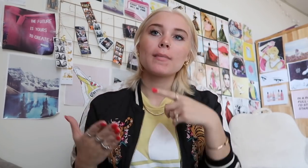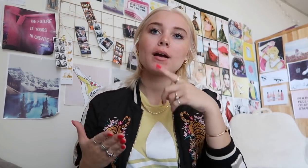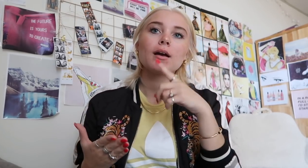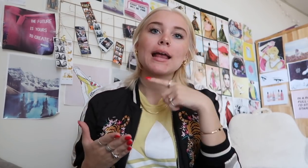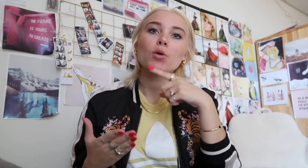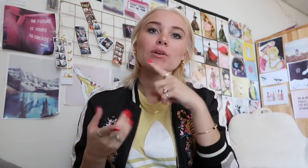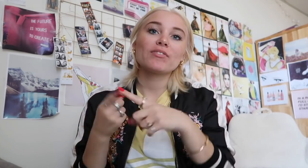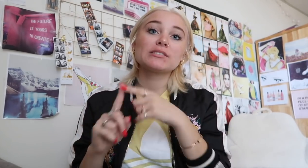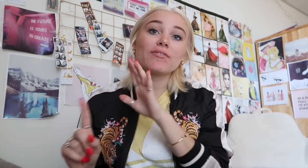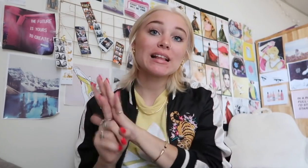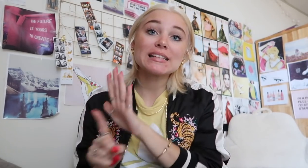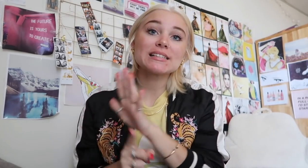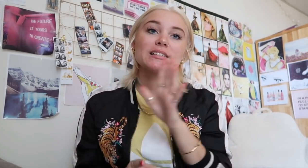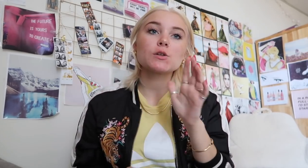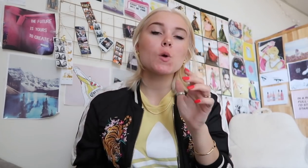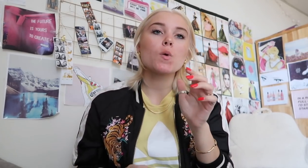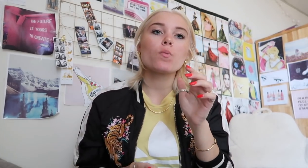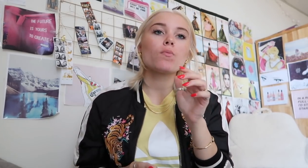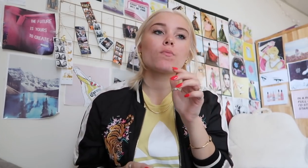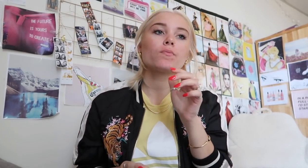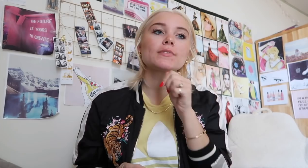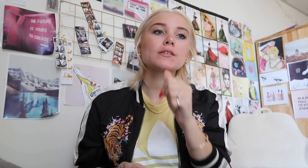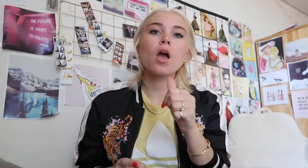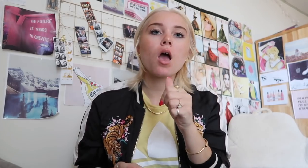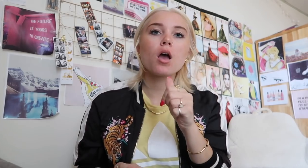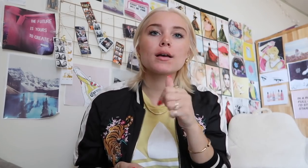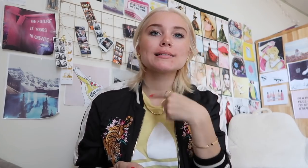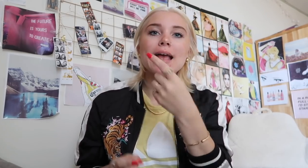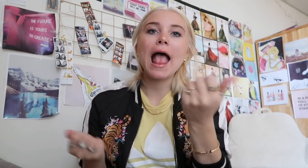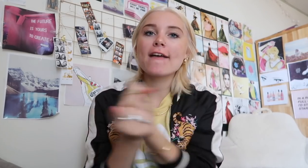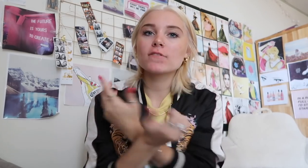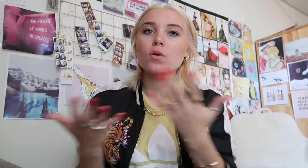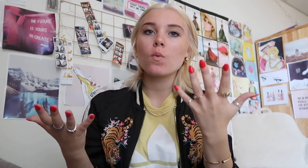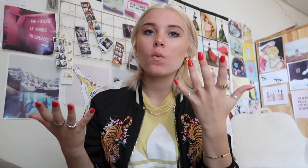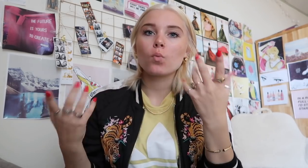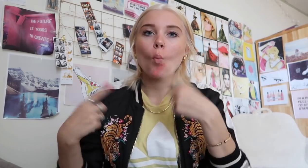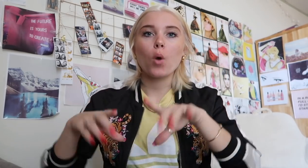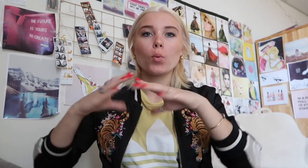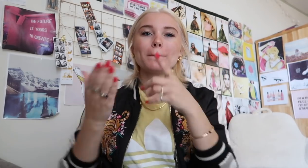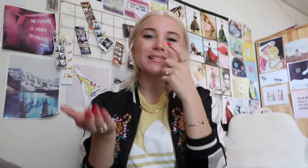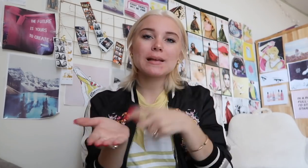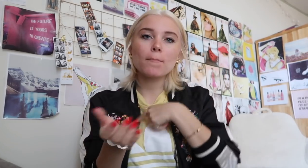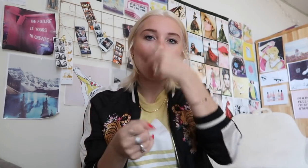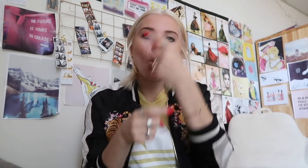some of his hearing friends wasn't willing to explain all conversations that he missed